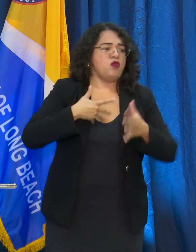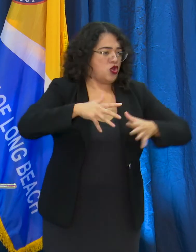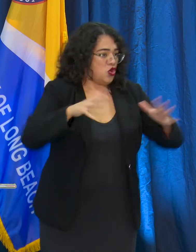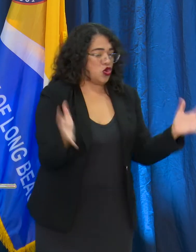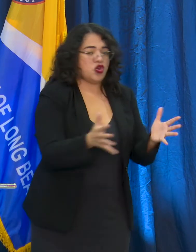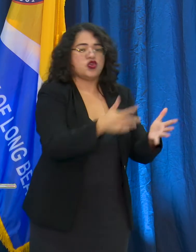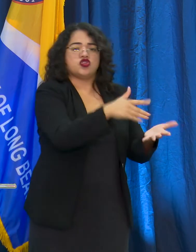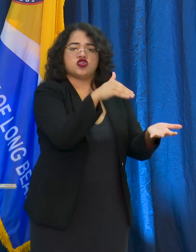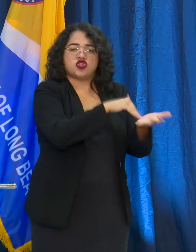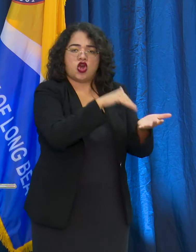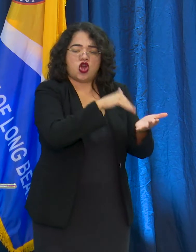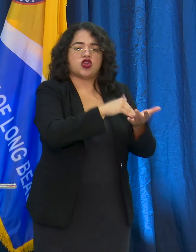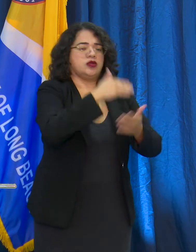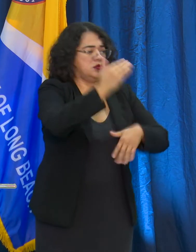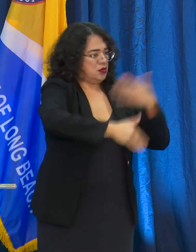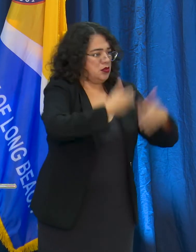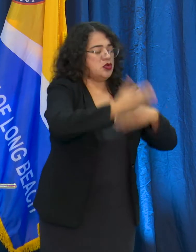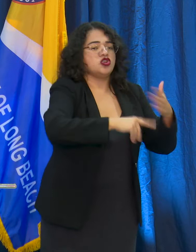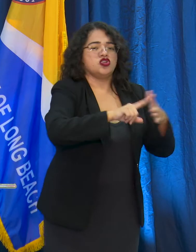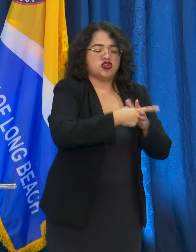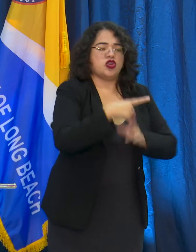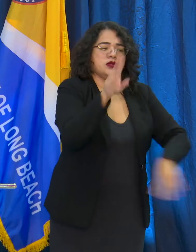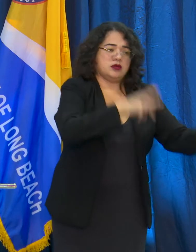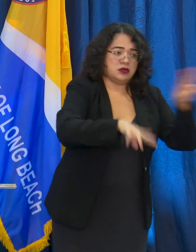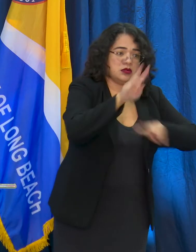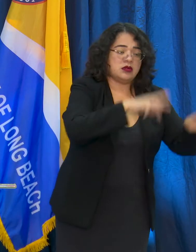and medical facilities to start to look at some alternate labs and alternate